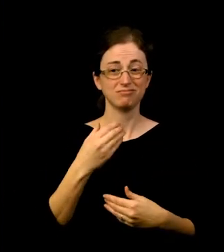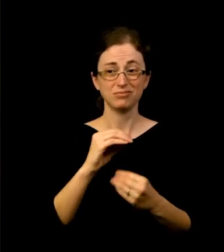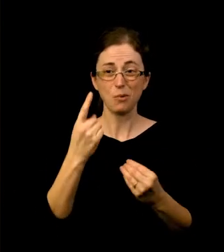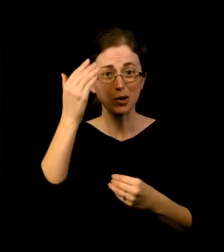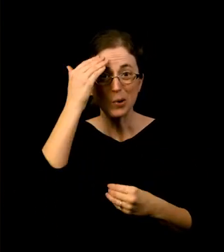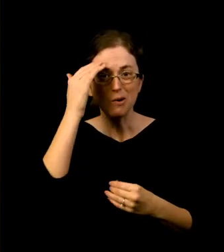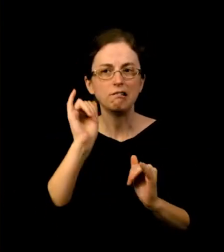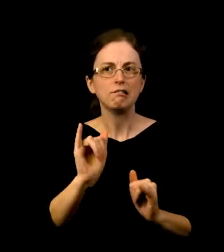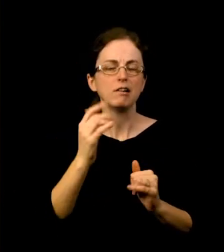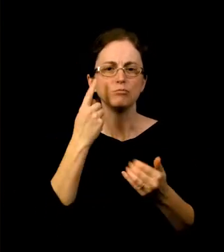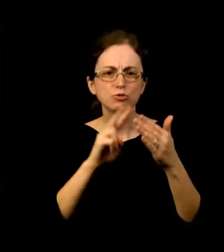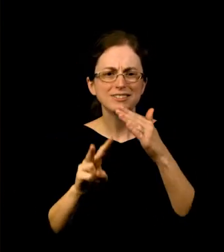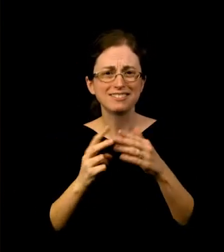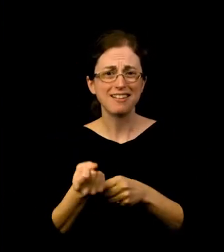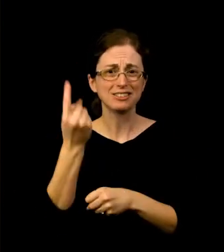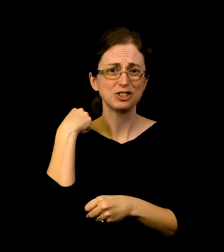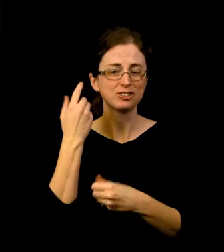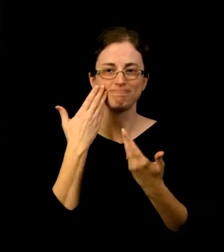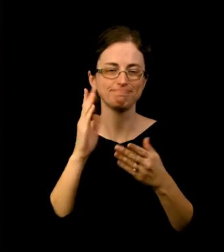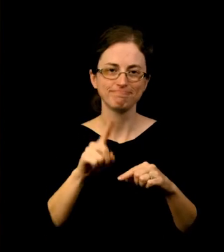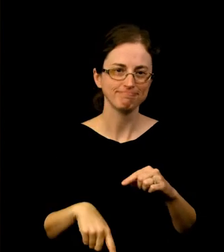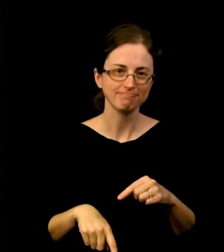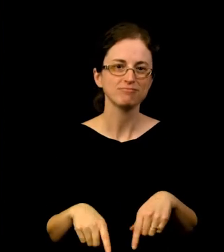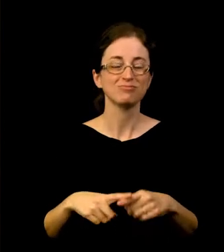Since that time, there have been many ups and downs, and through it